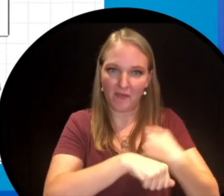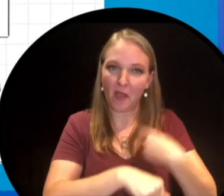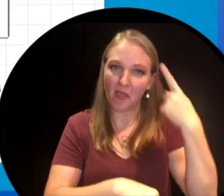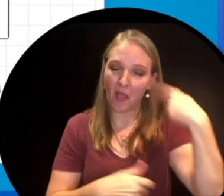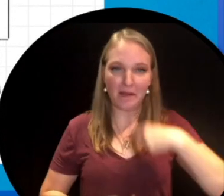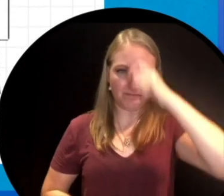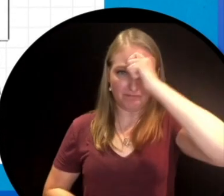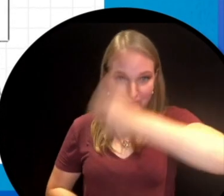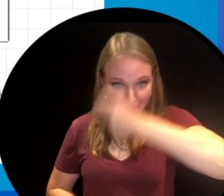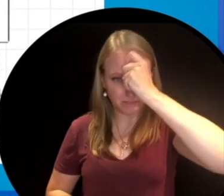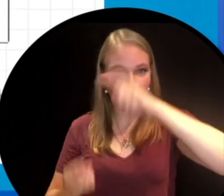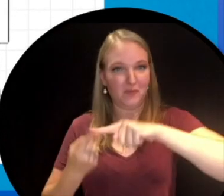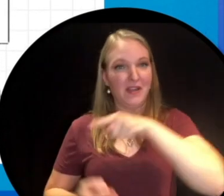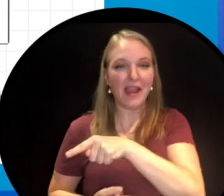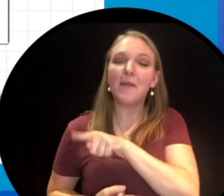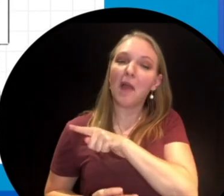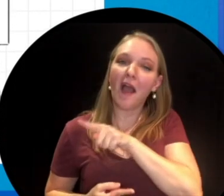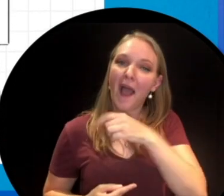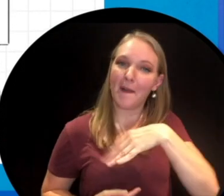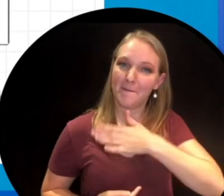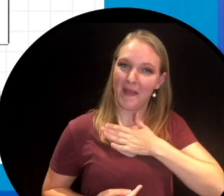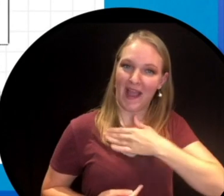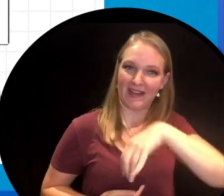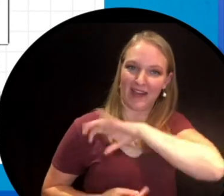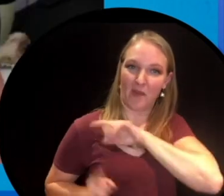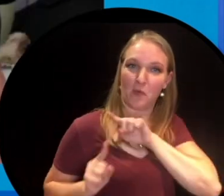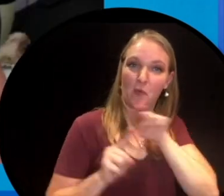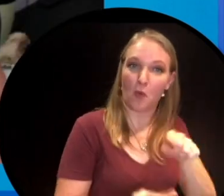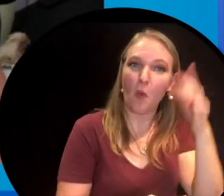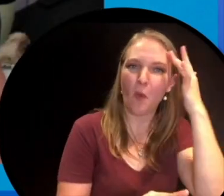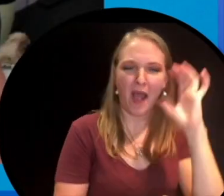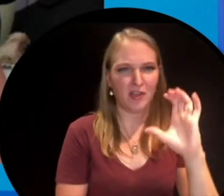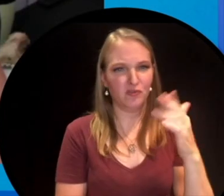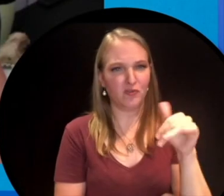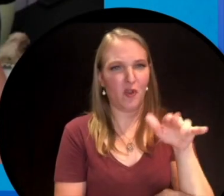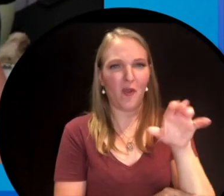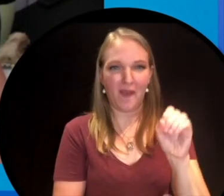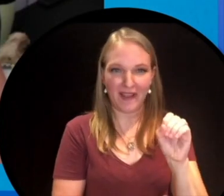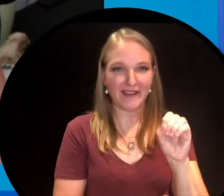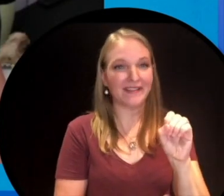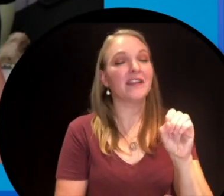would be a really fun nod to have the characters go there specifically because Charlotte would love